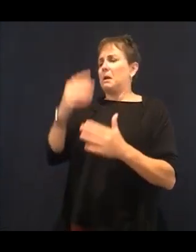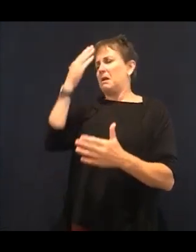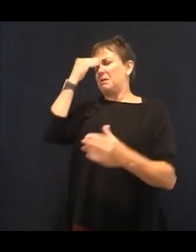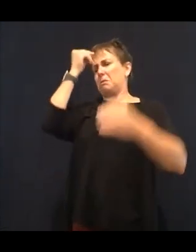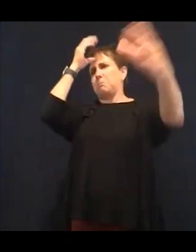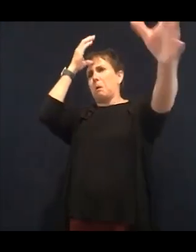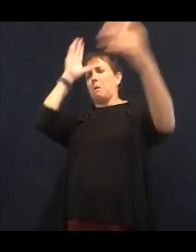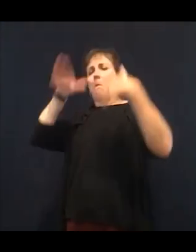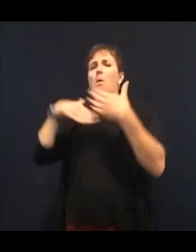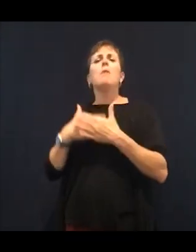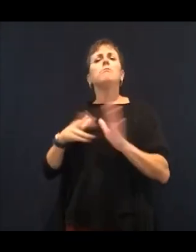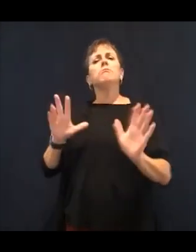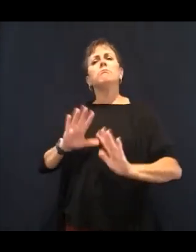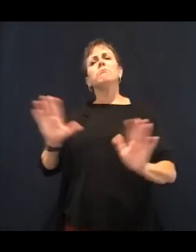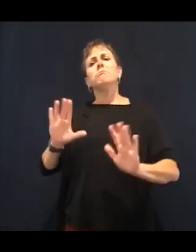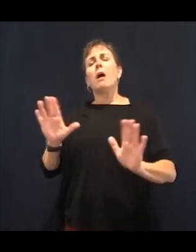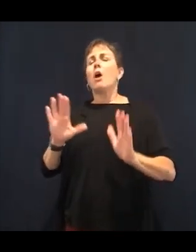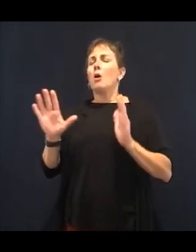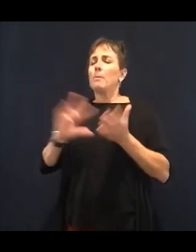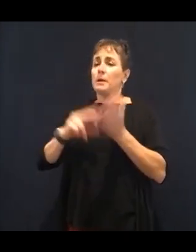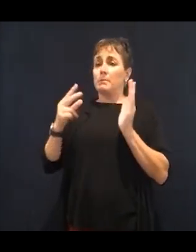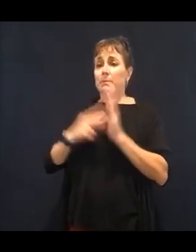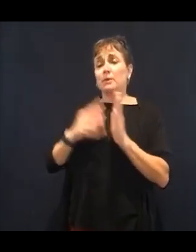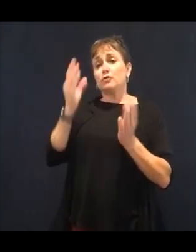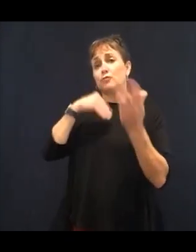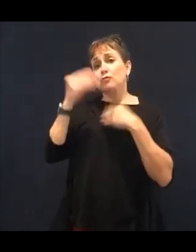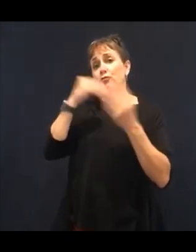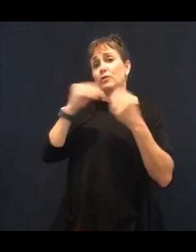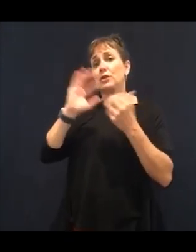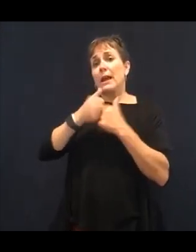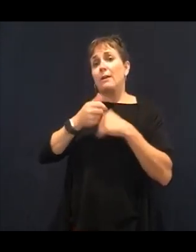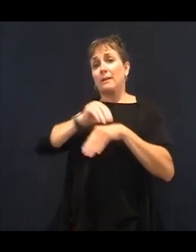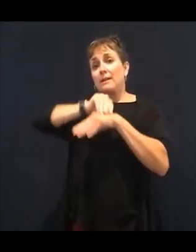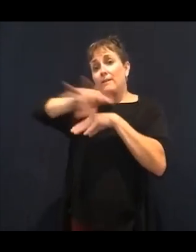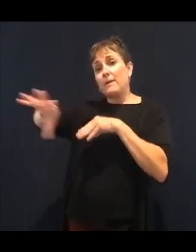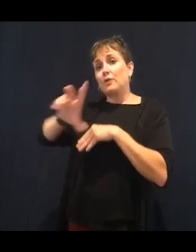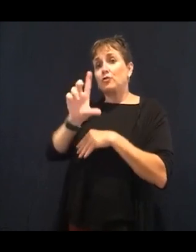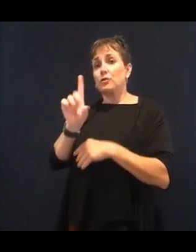and how we heal and repair ourselves in a different way from our